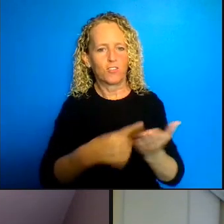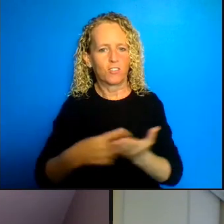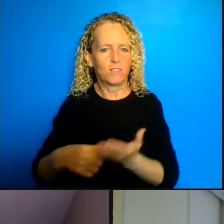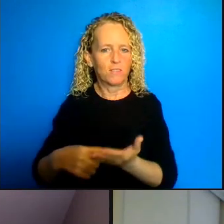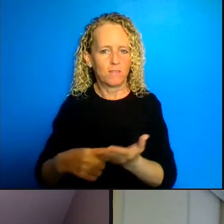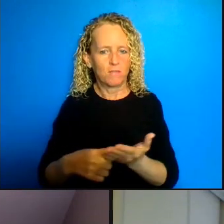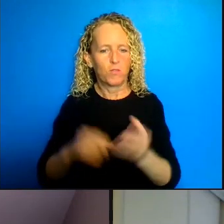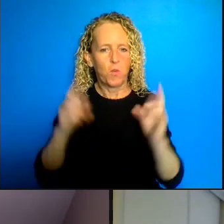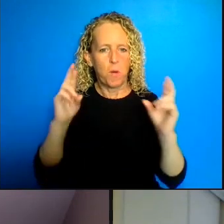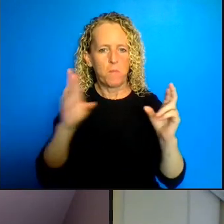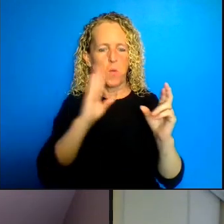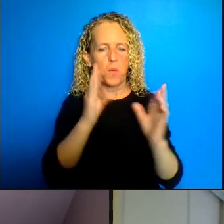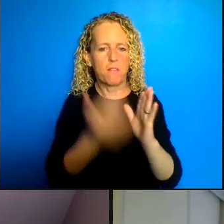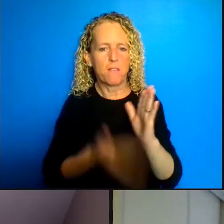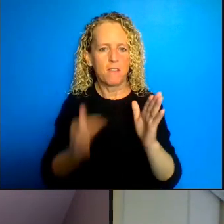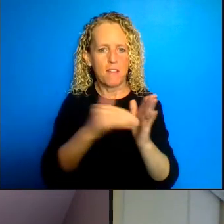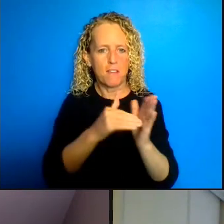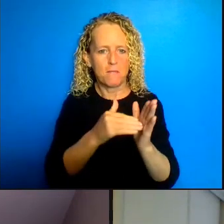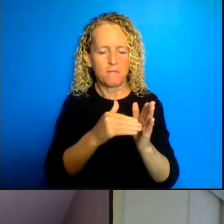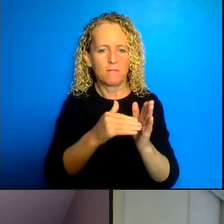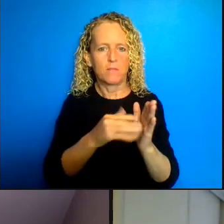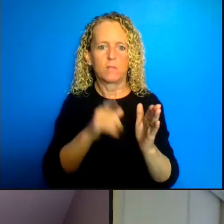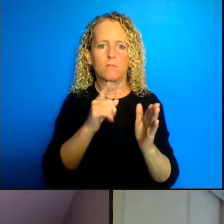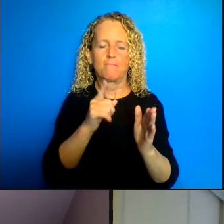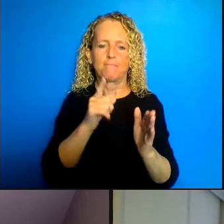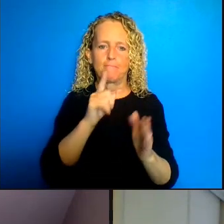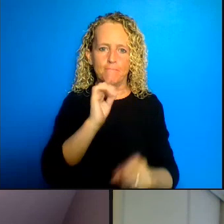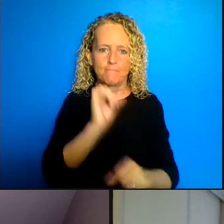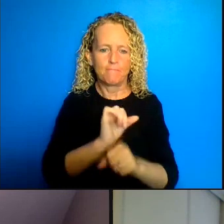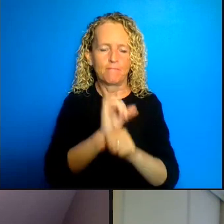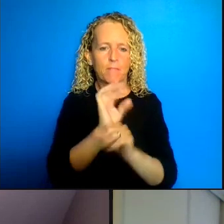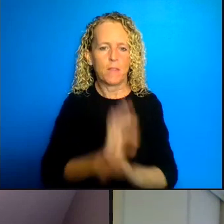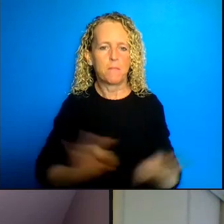continue and it's extremely important, it's extremely important that we